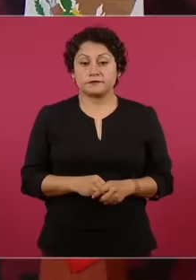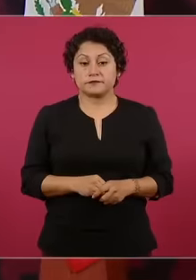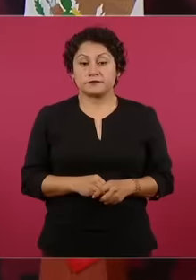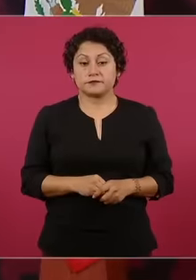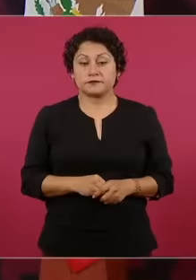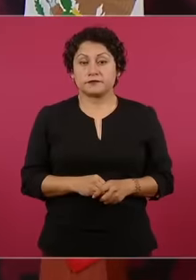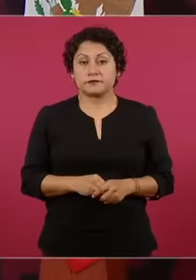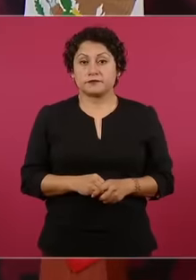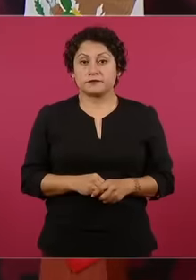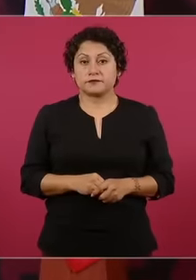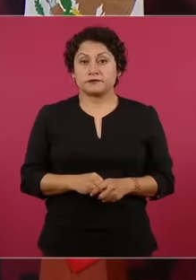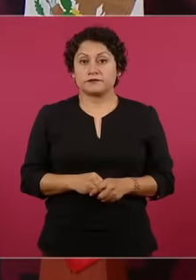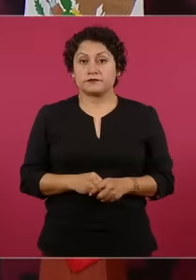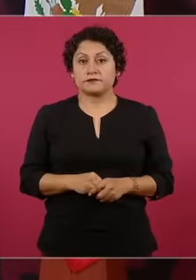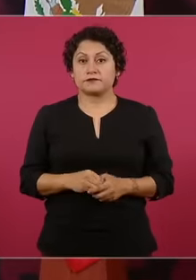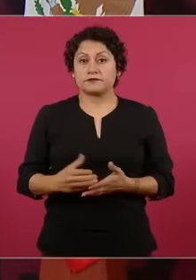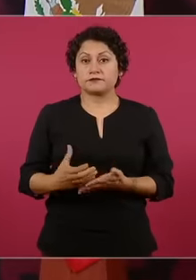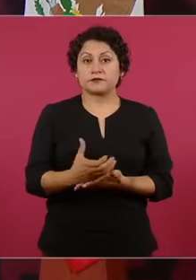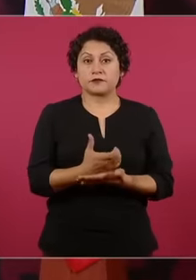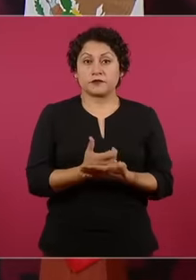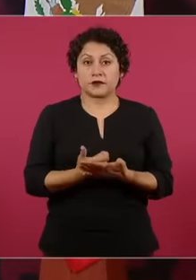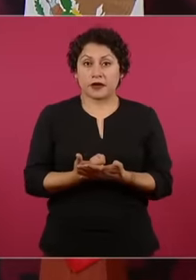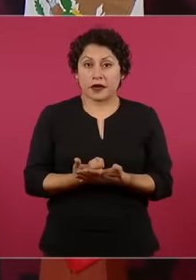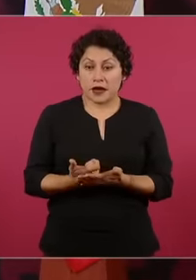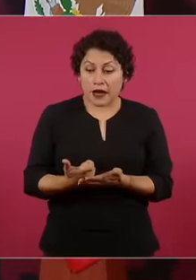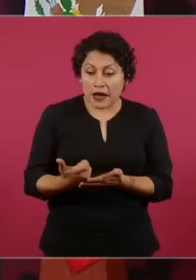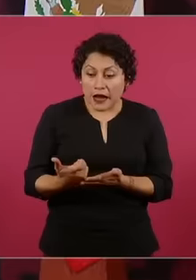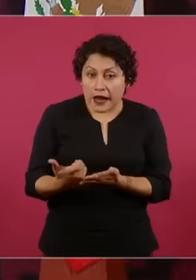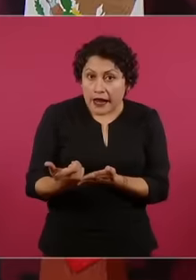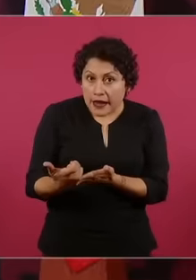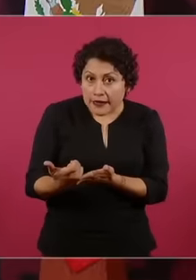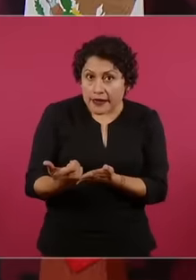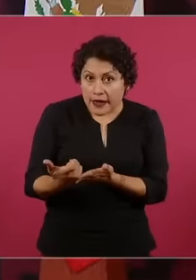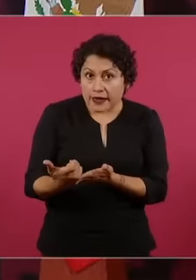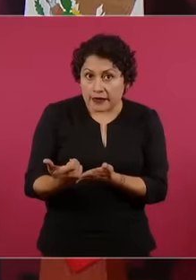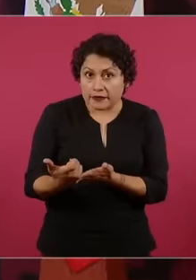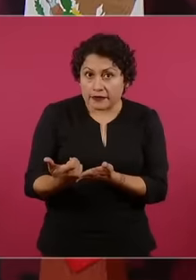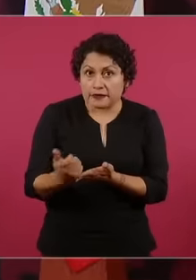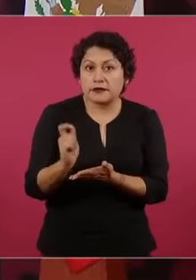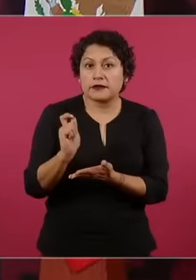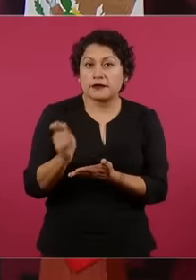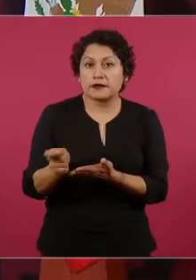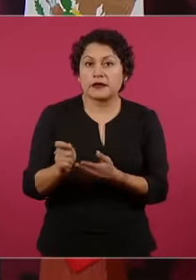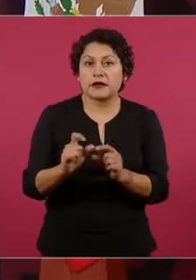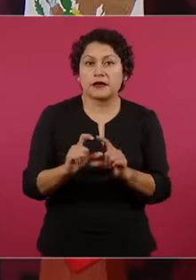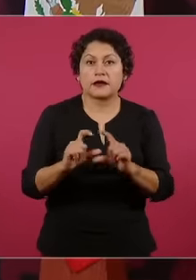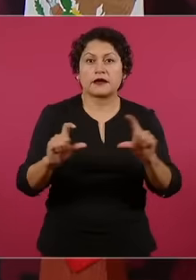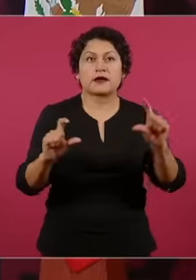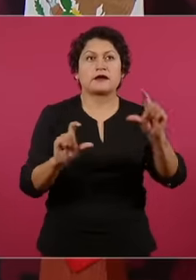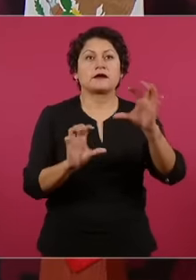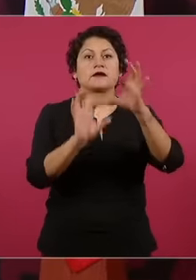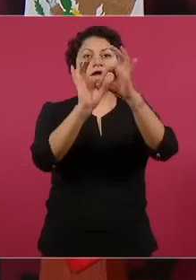may receive remuneration in terms of the previous fraction